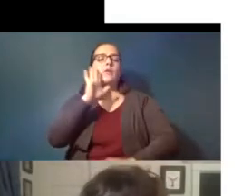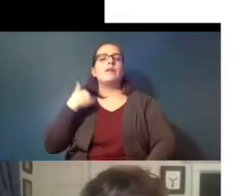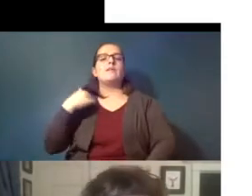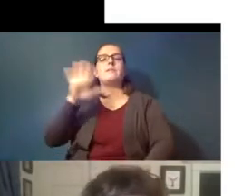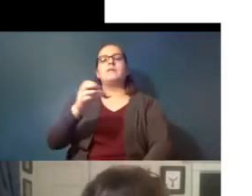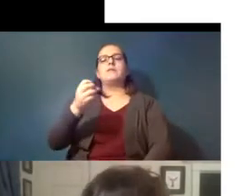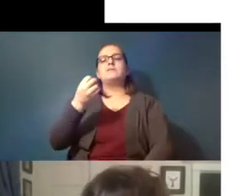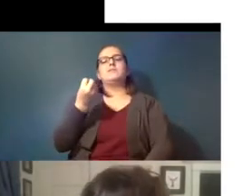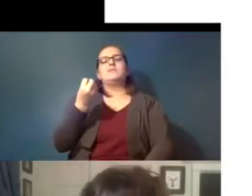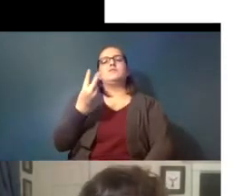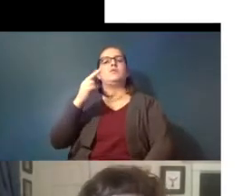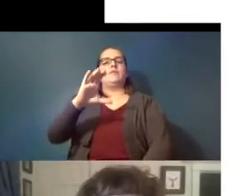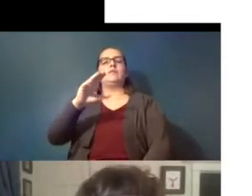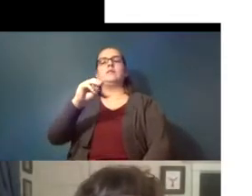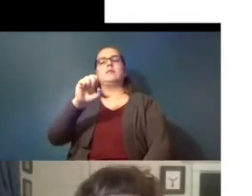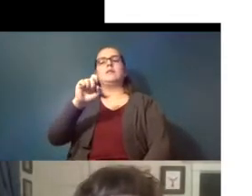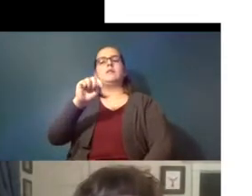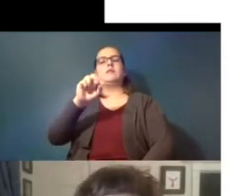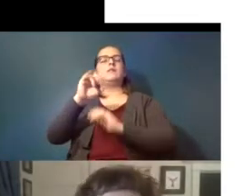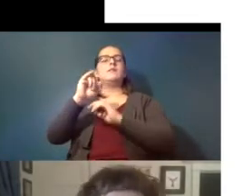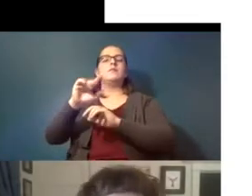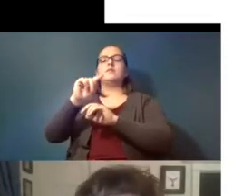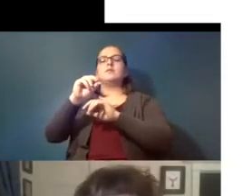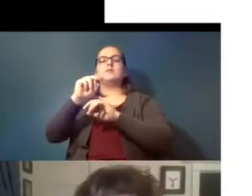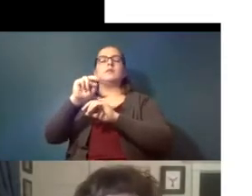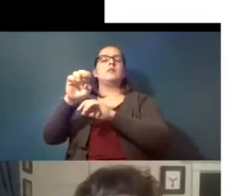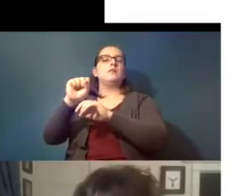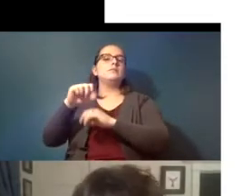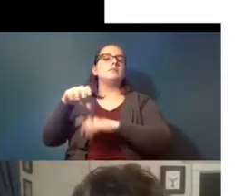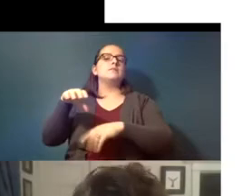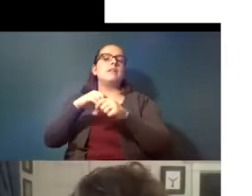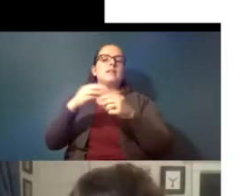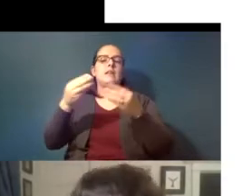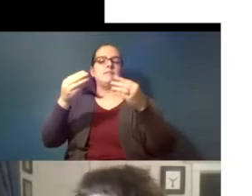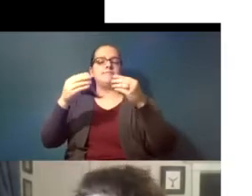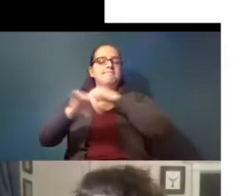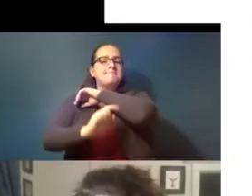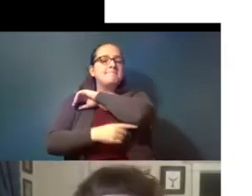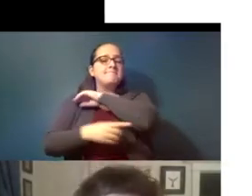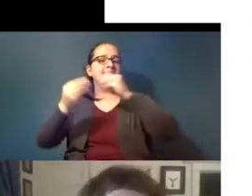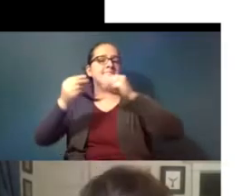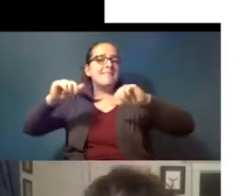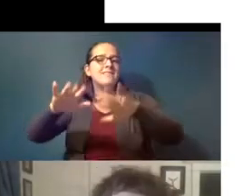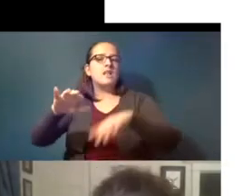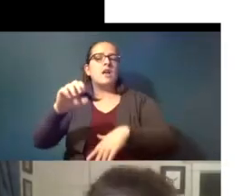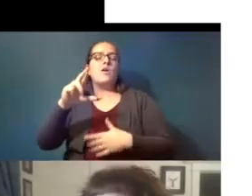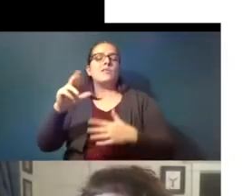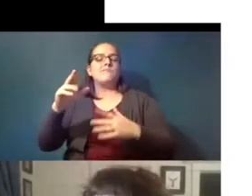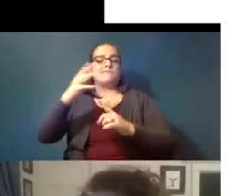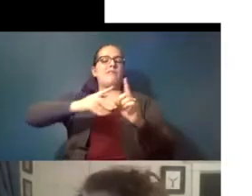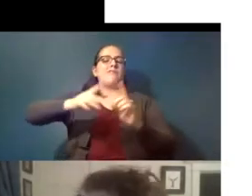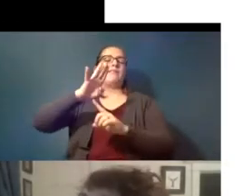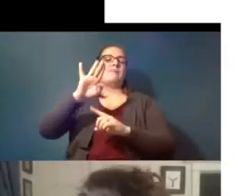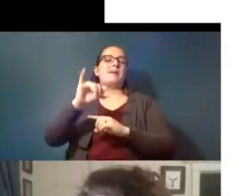plastic waste in landfills are in the environment by 2050. so we need to do something and